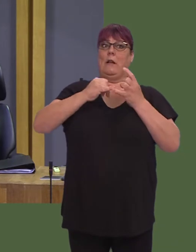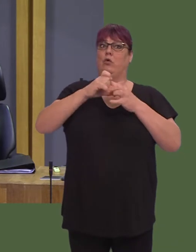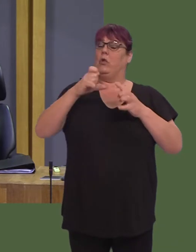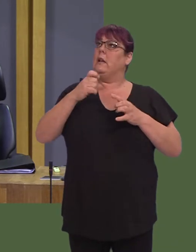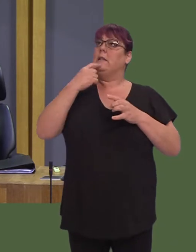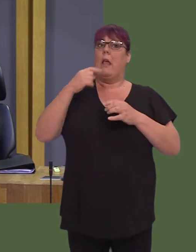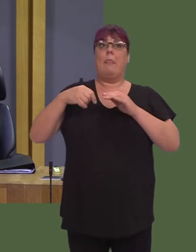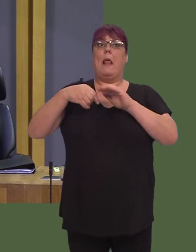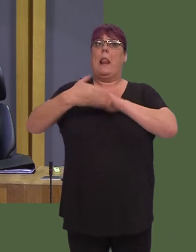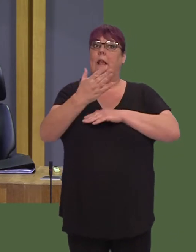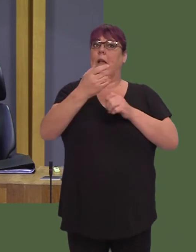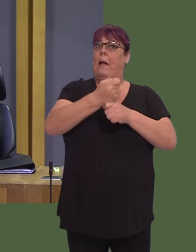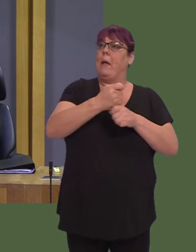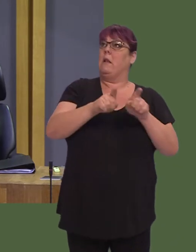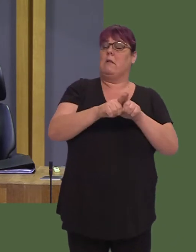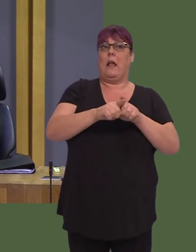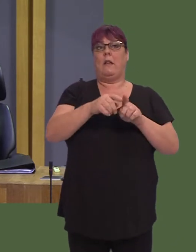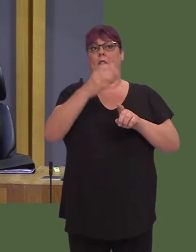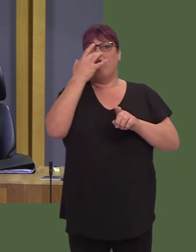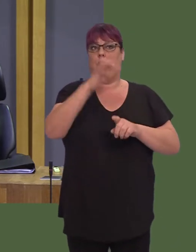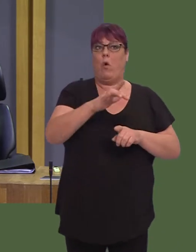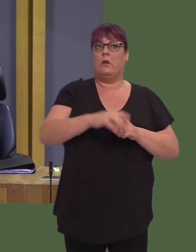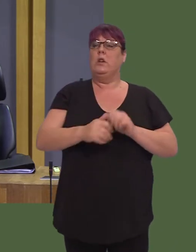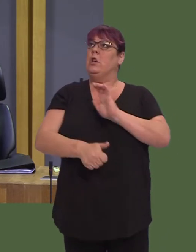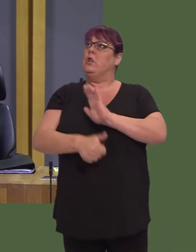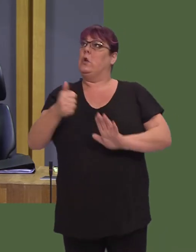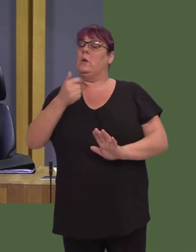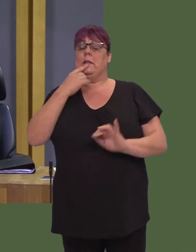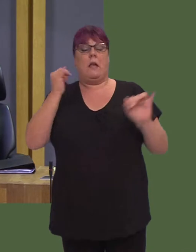Your skills Minister says Brexit would be a tragedy and seriously damage Wales.